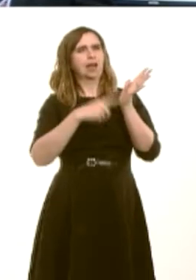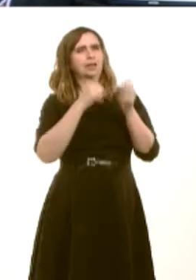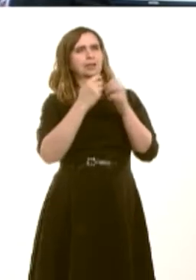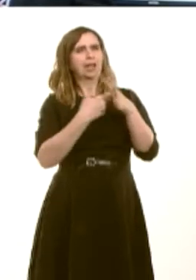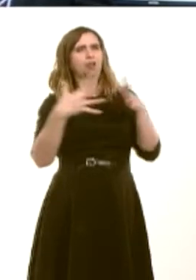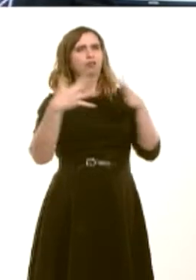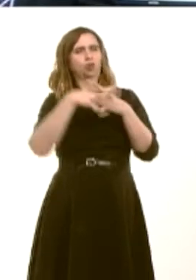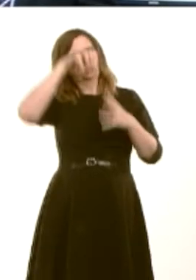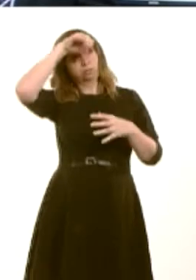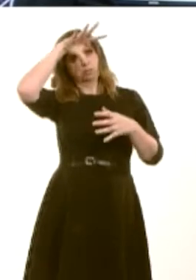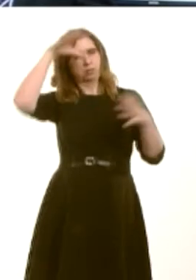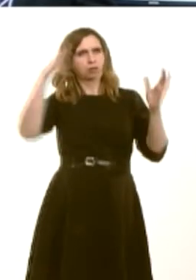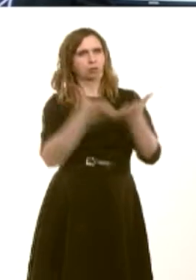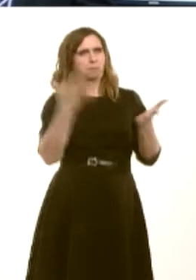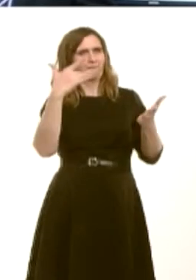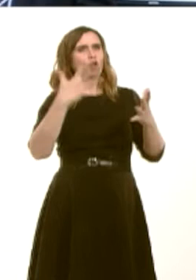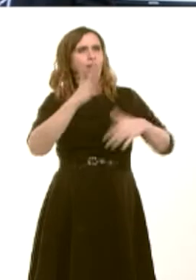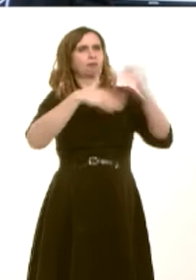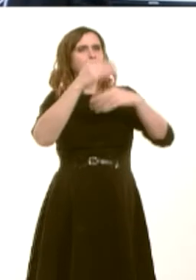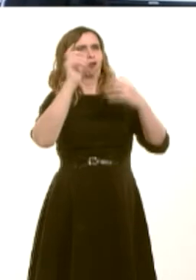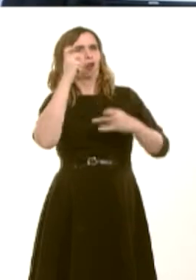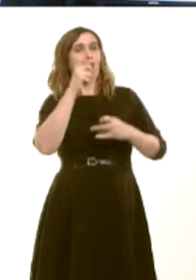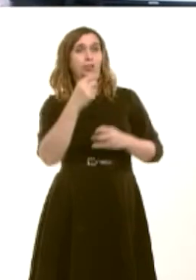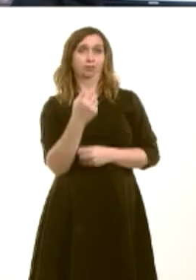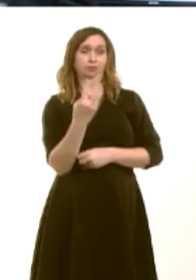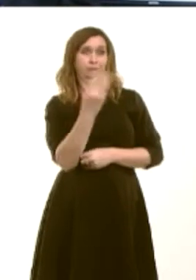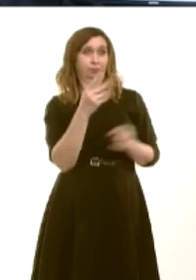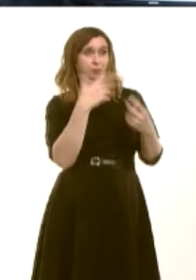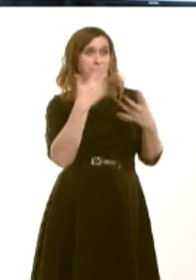the three students whoíve recently been accepted into Oxbridge universities through the educational